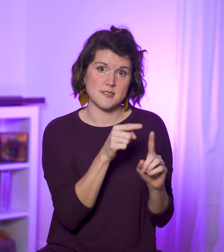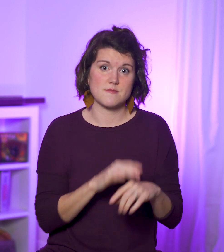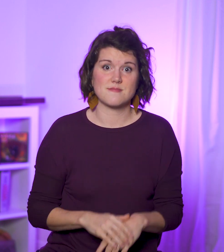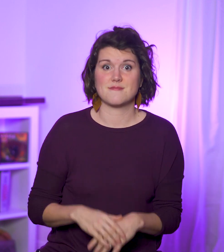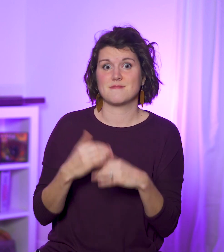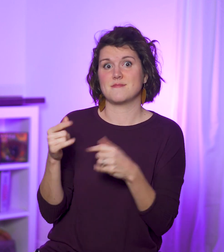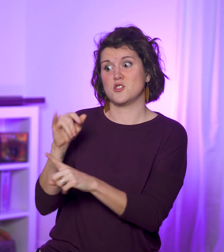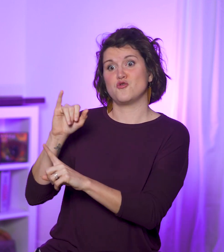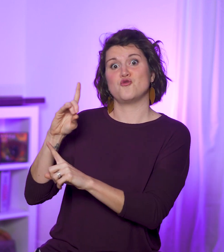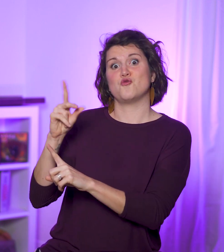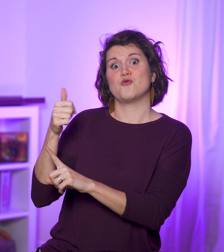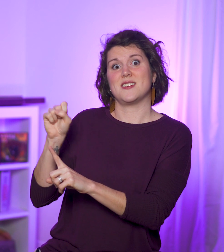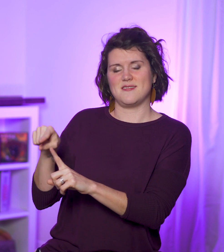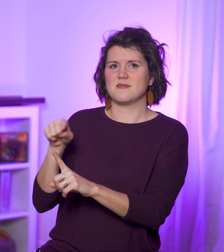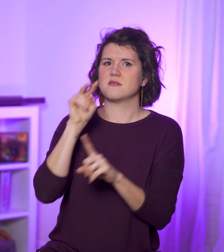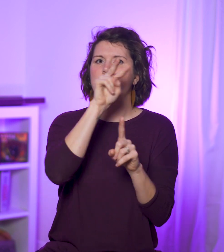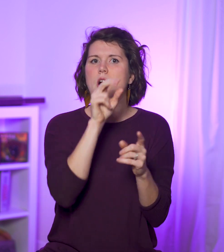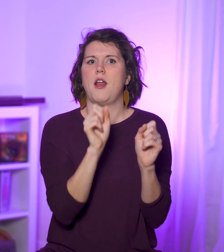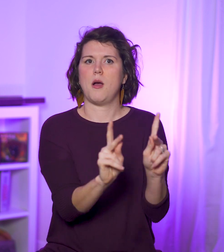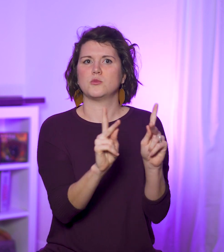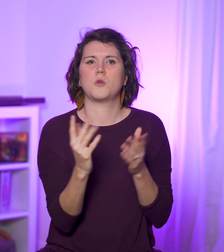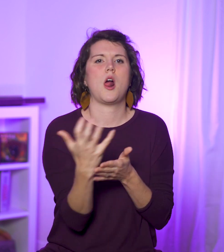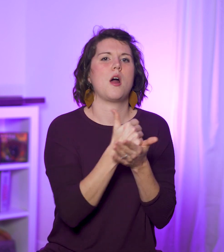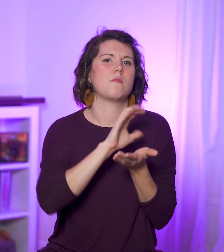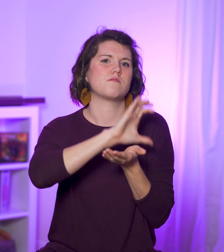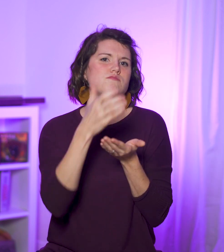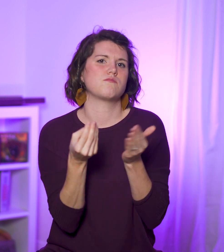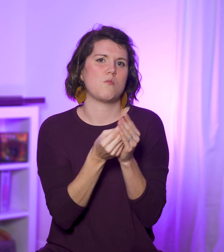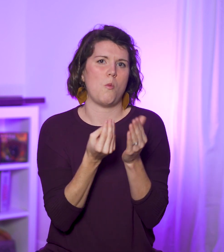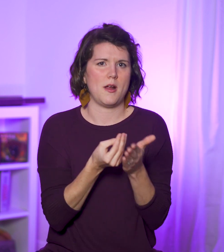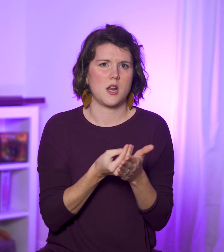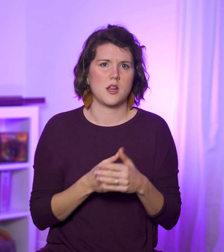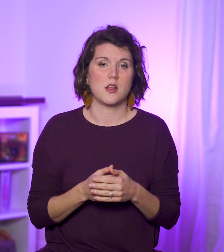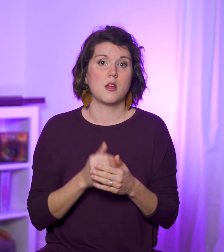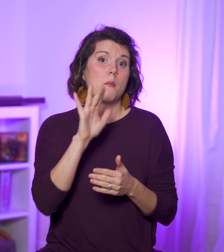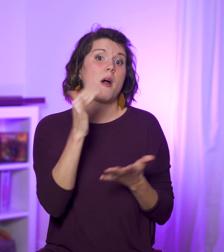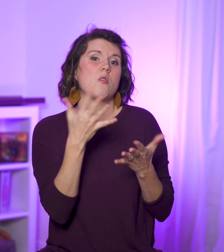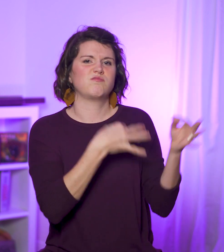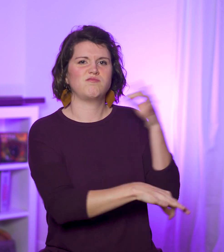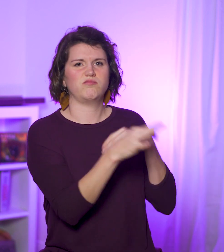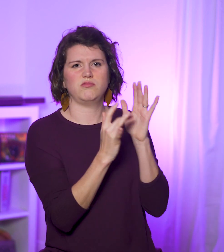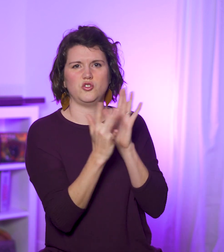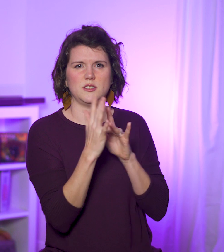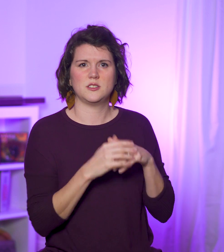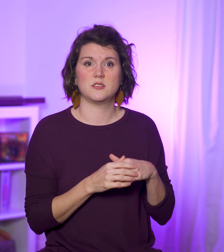Judas sees an opportunity to make some cash from it by turning Jesus in;